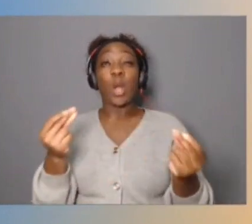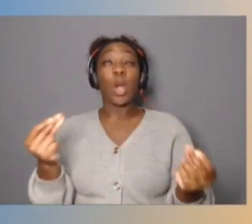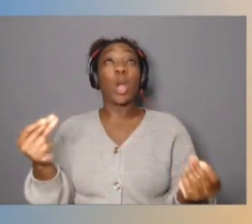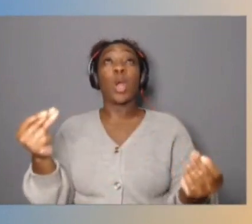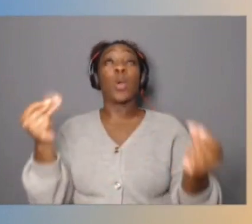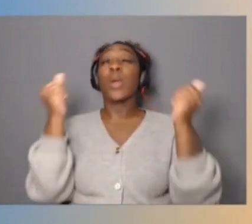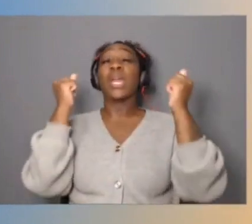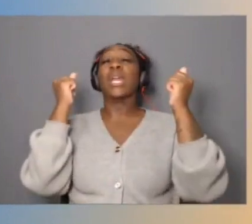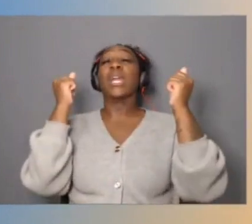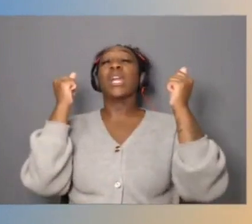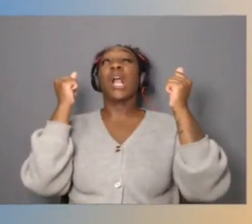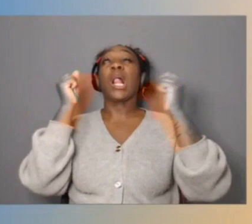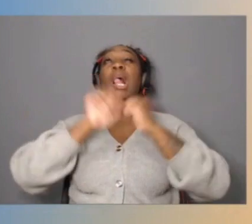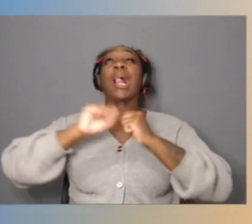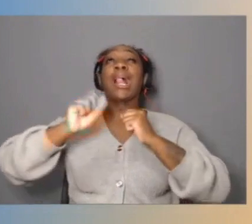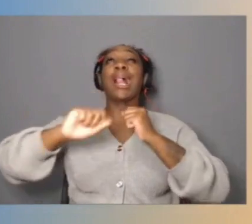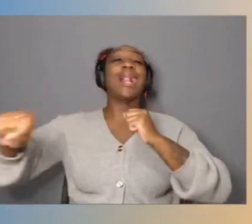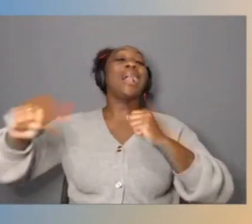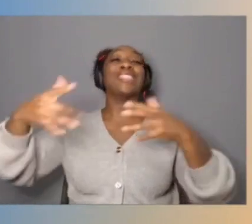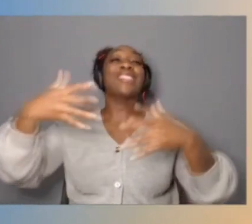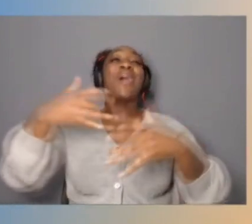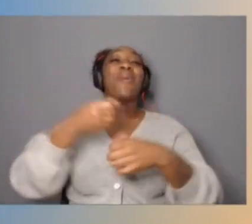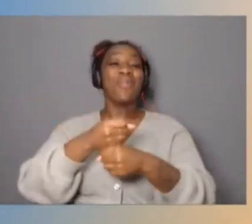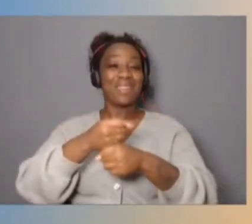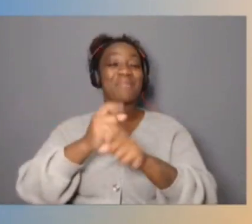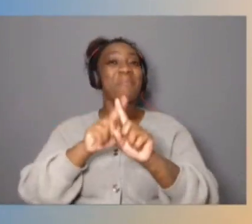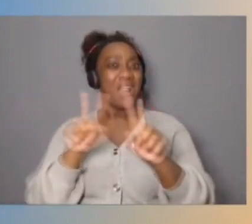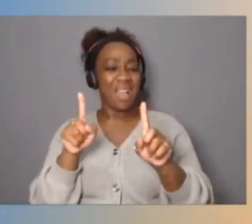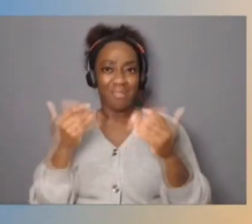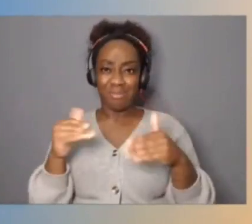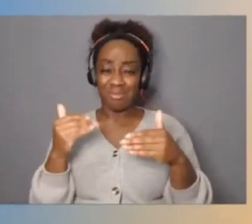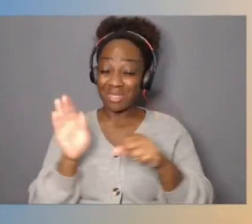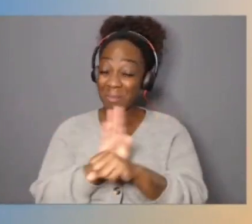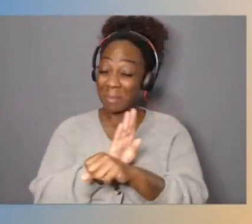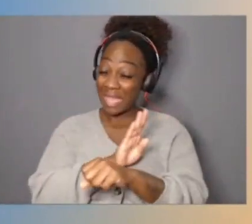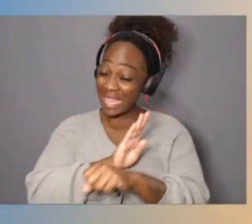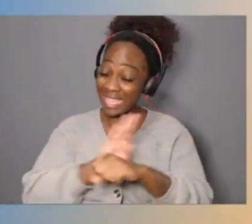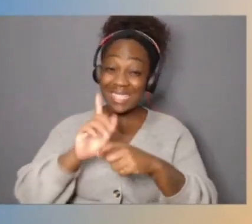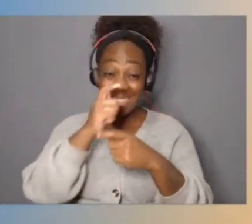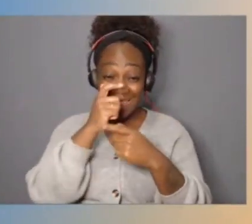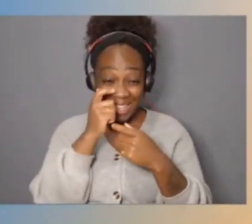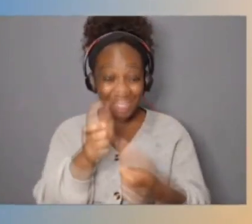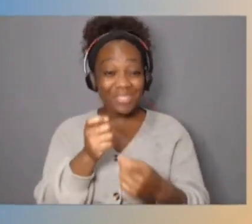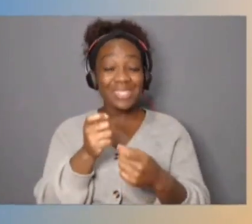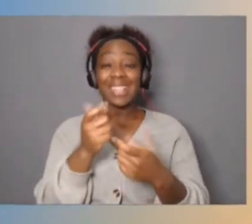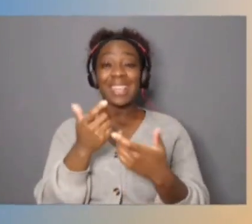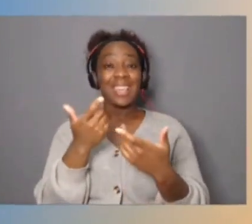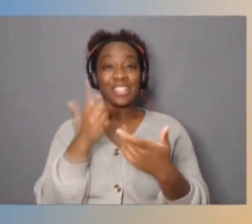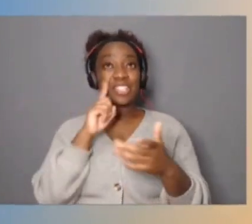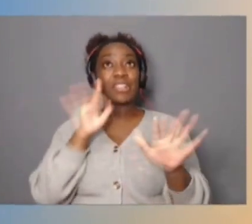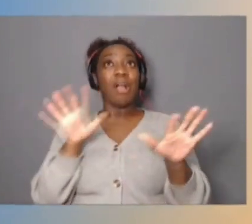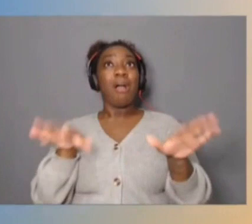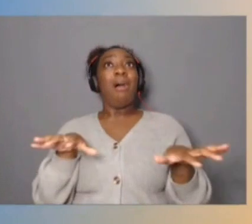of an incredibly busy, interesting, and to me, just eye opening day. I thought I knew what was going on around here.